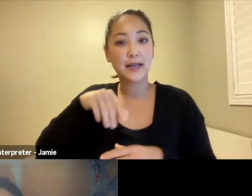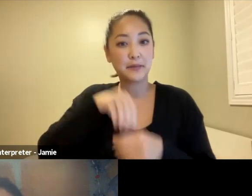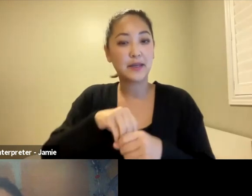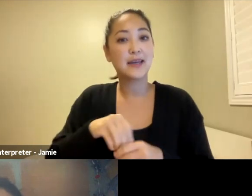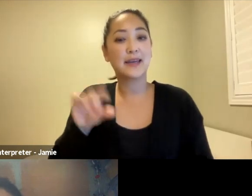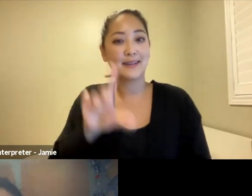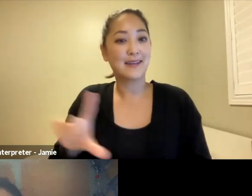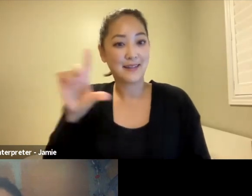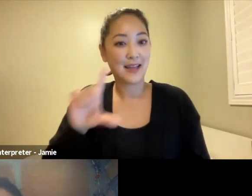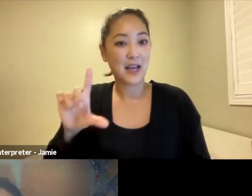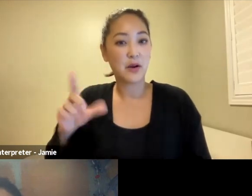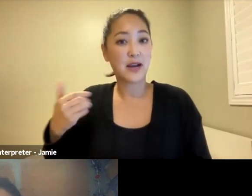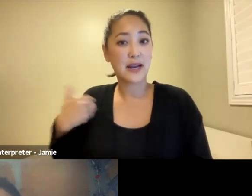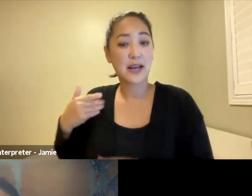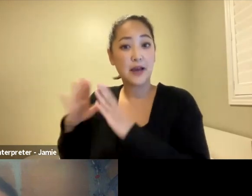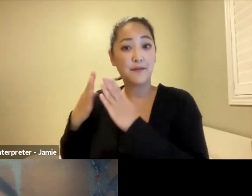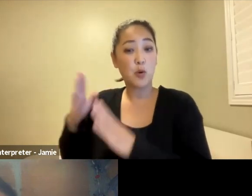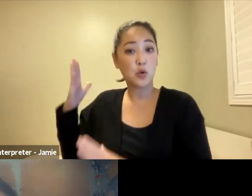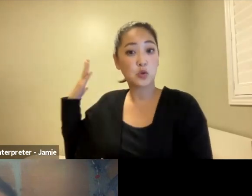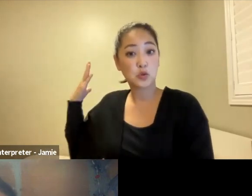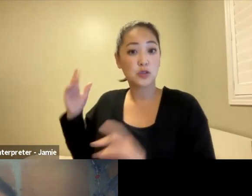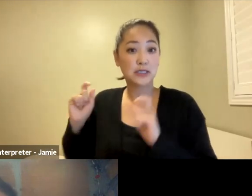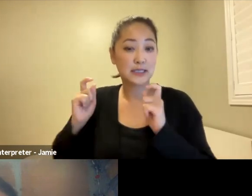which, in front of some books, gifts, and some medicines.